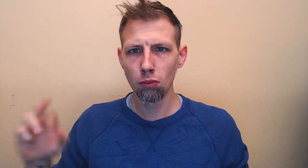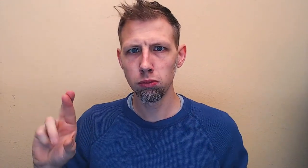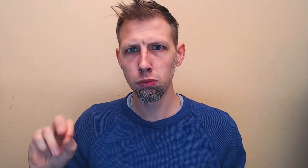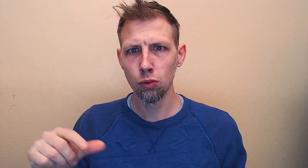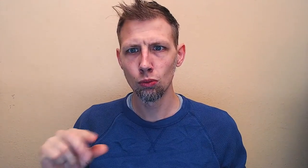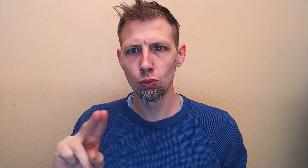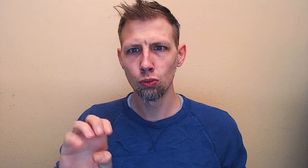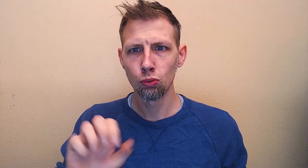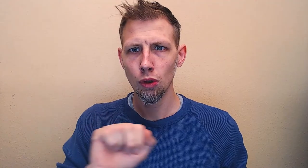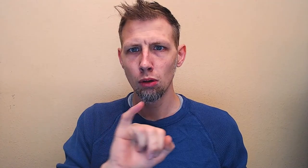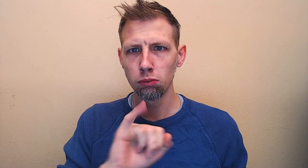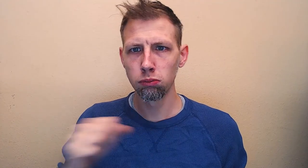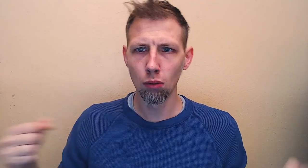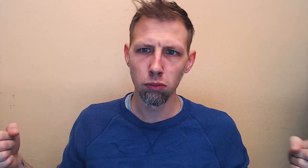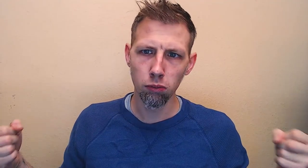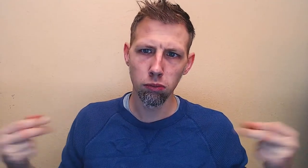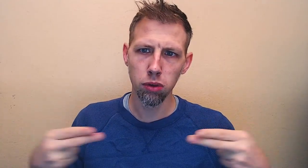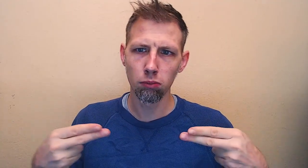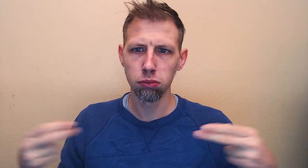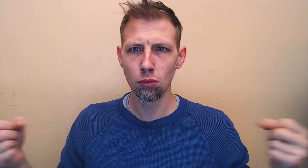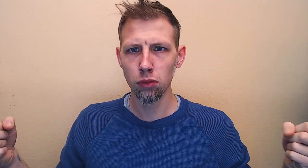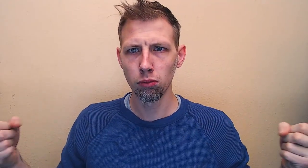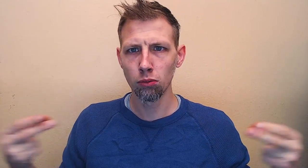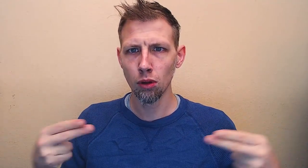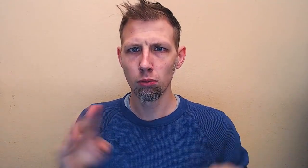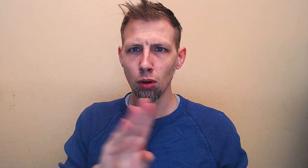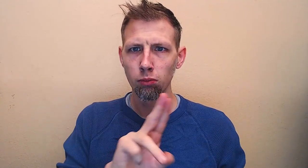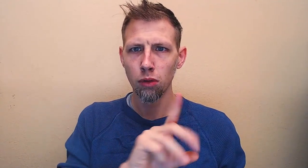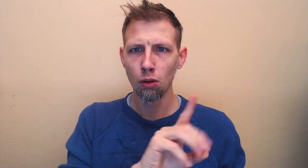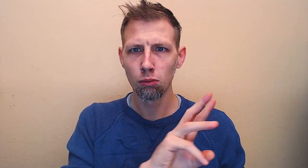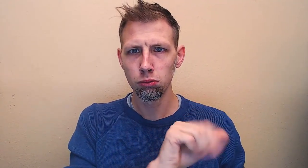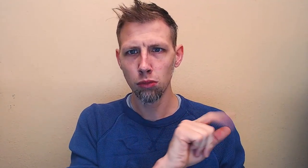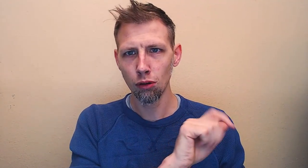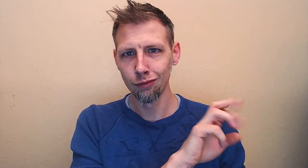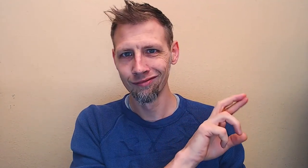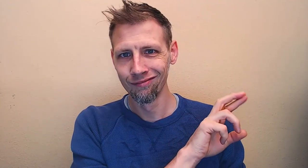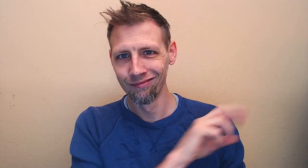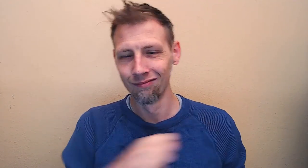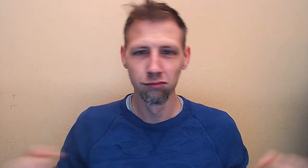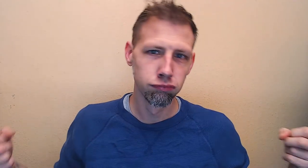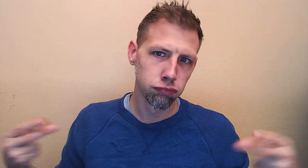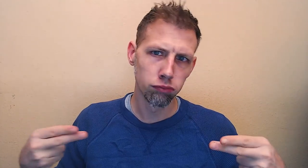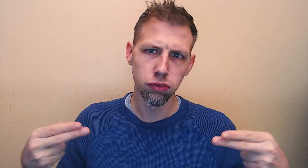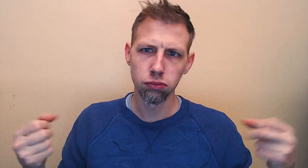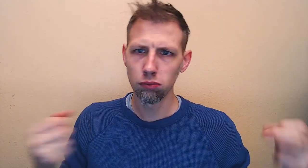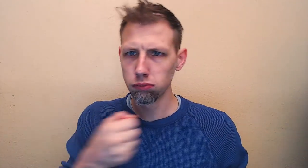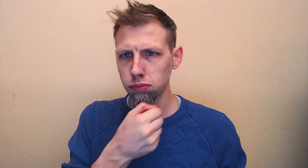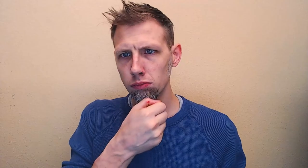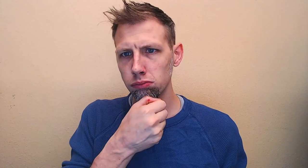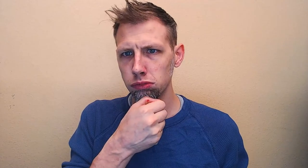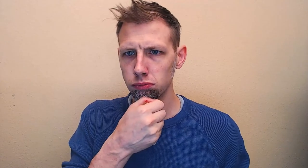ROGUE ROGUE AI BLAH BLAH BLAH ...A BUDWATER TRUCK... BLAH BLAH BLAH